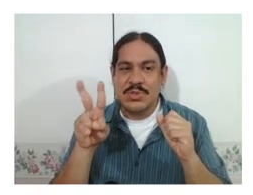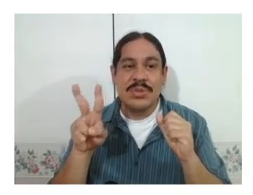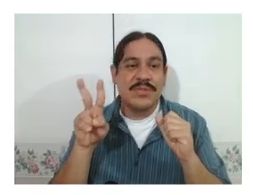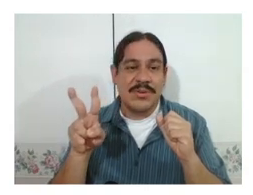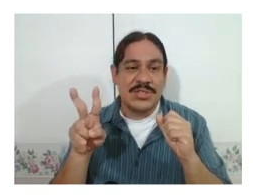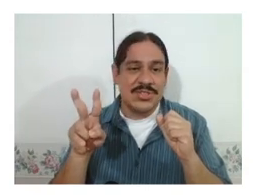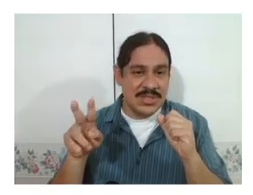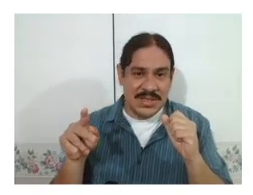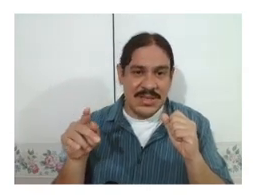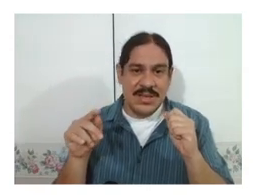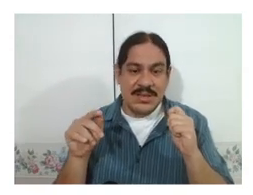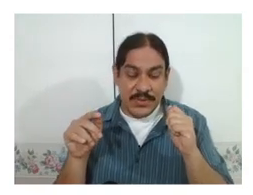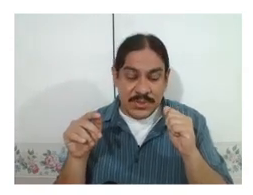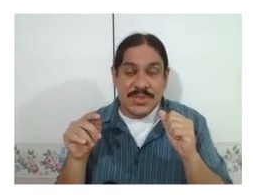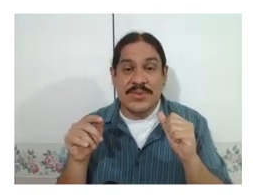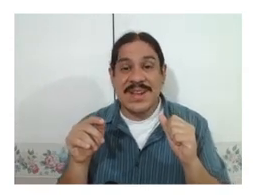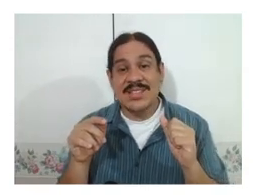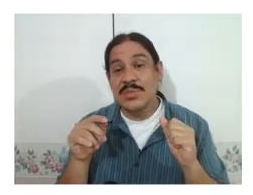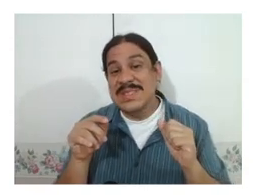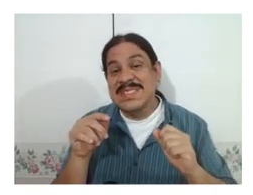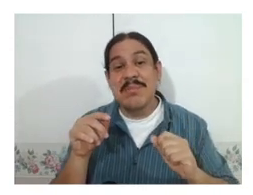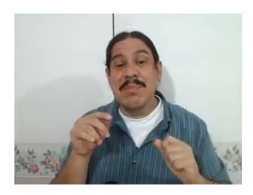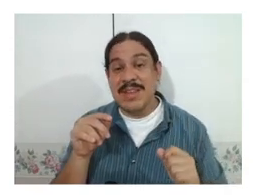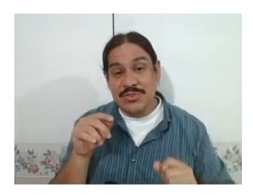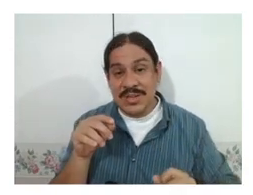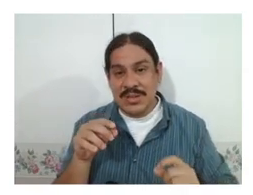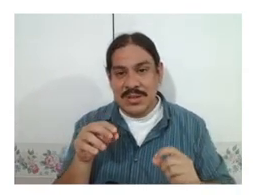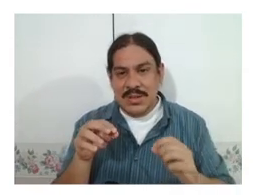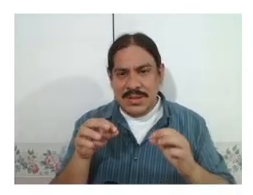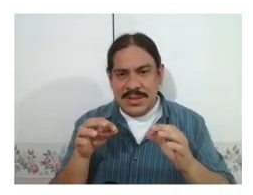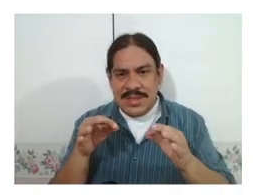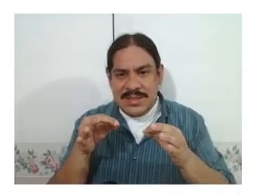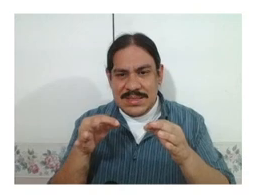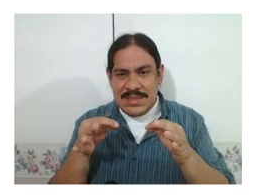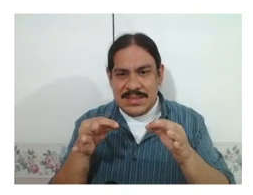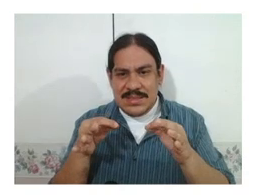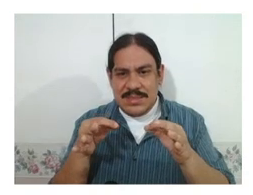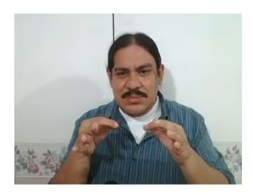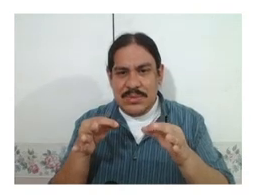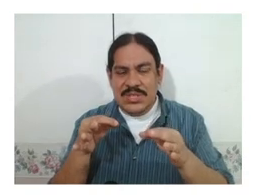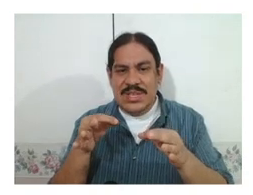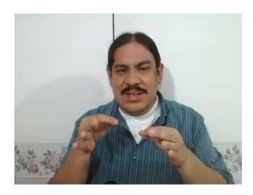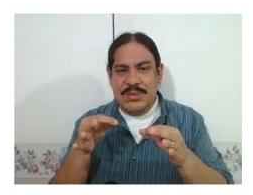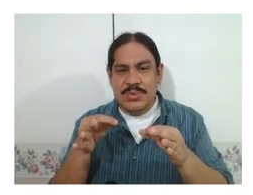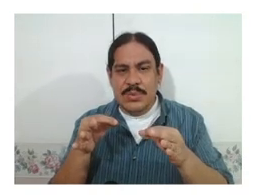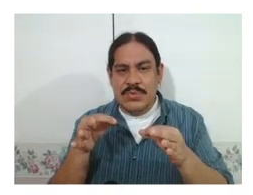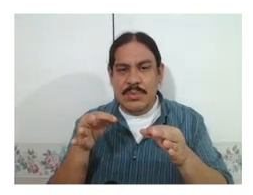configurations the first one is for the hands to be symmetric. this